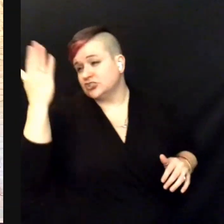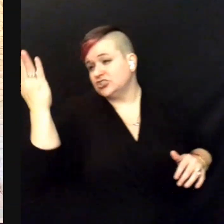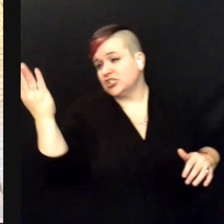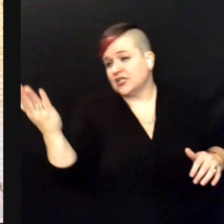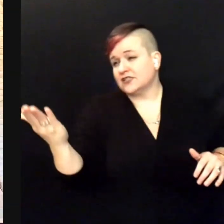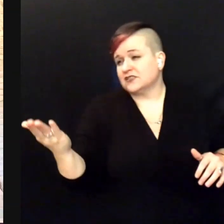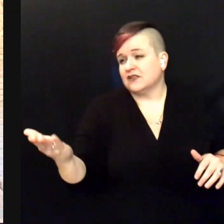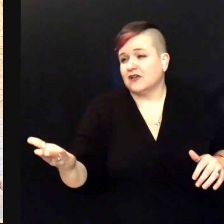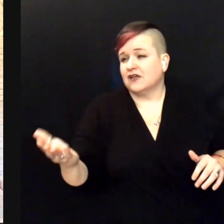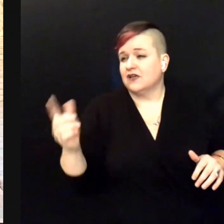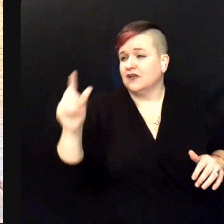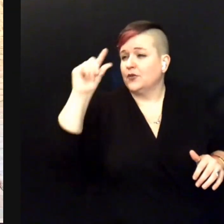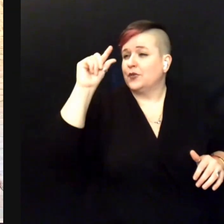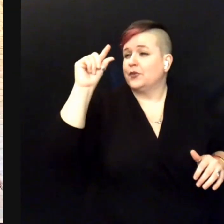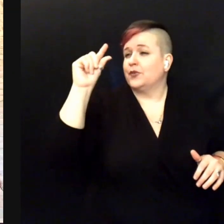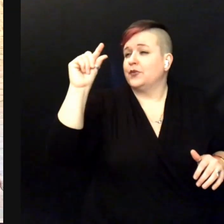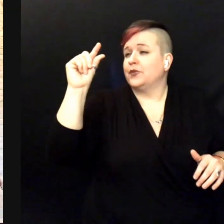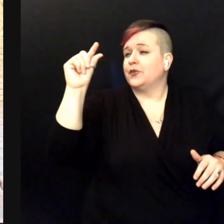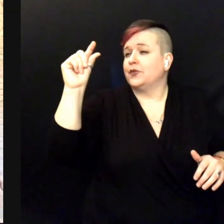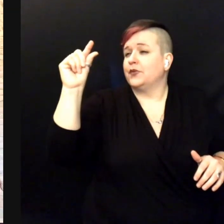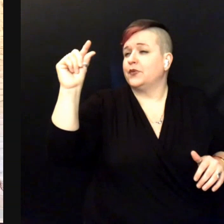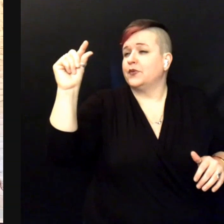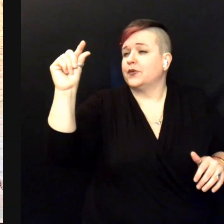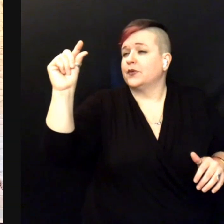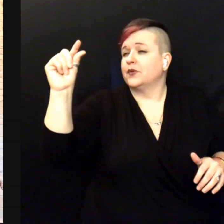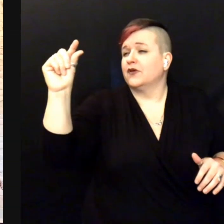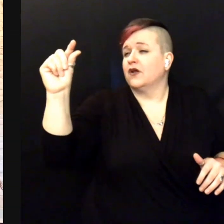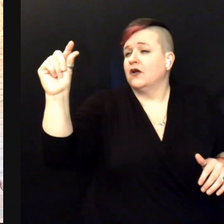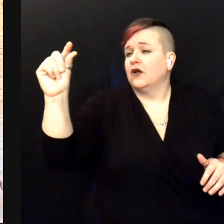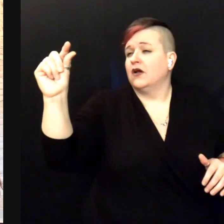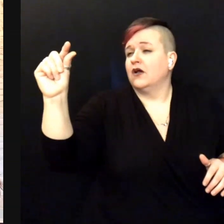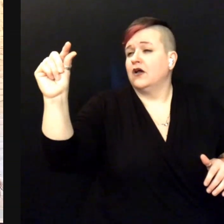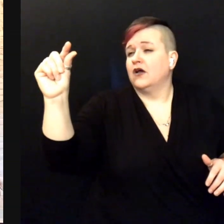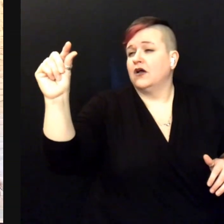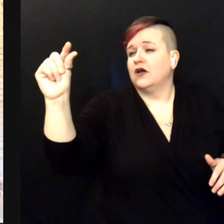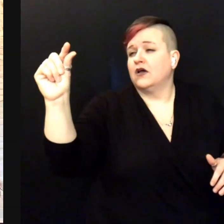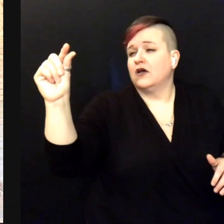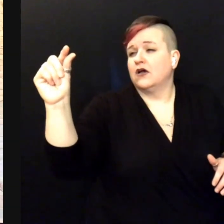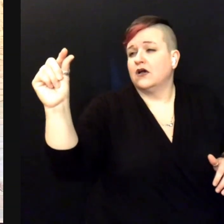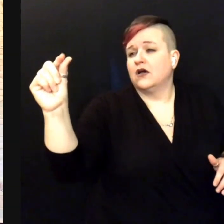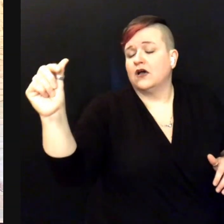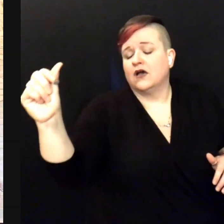Run